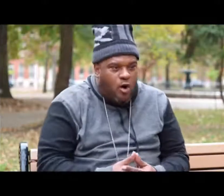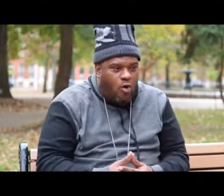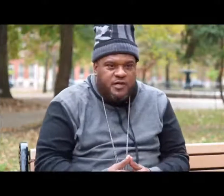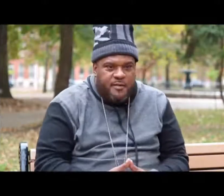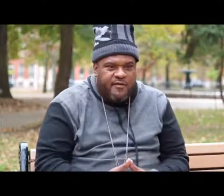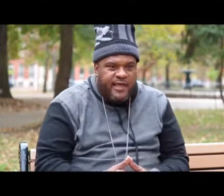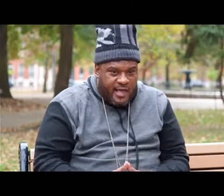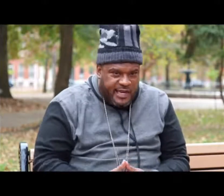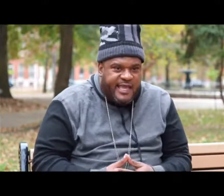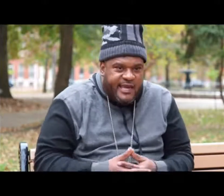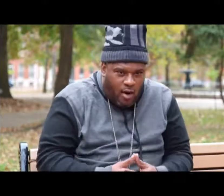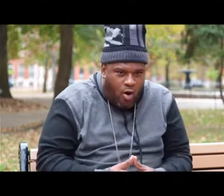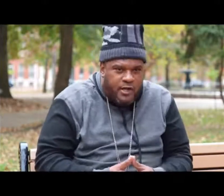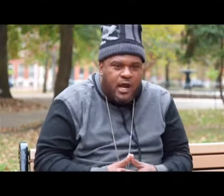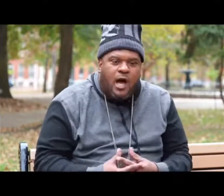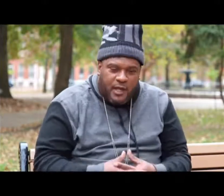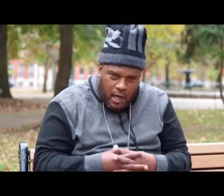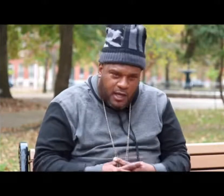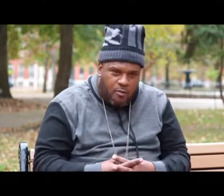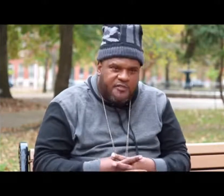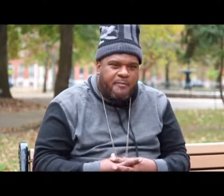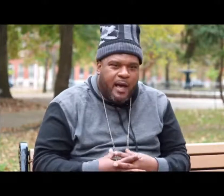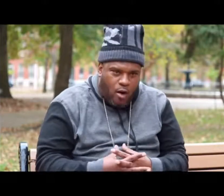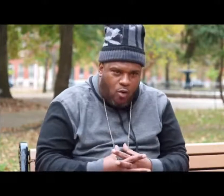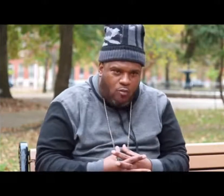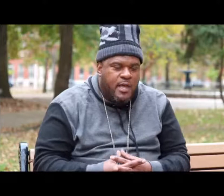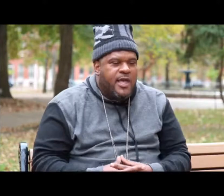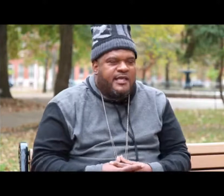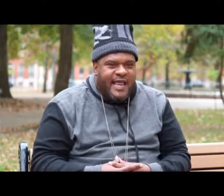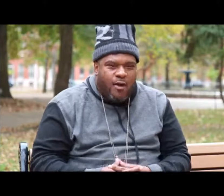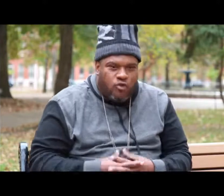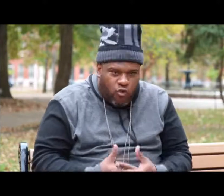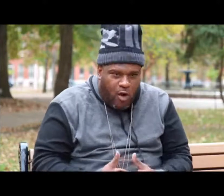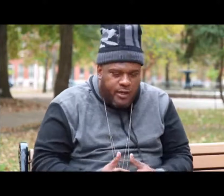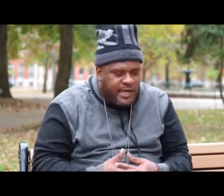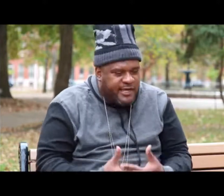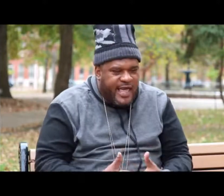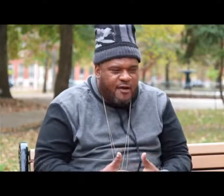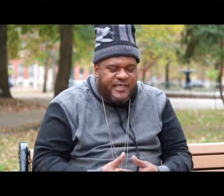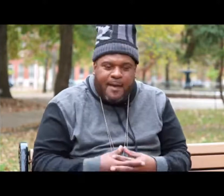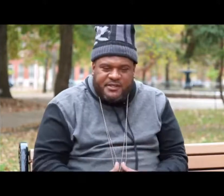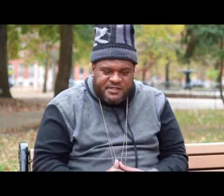and they take care of you i'm saying now i'm 14. and my brothers